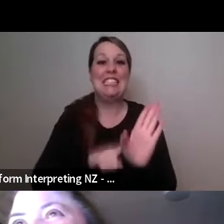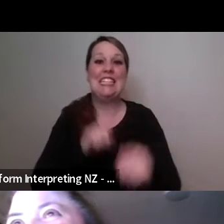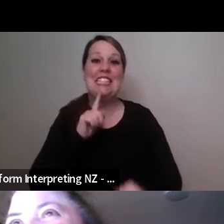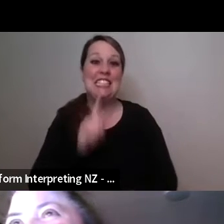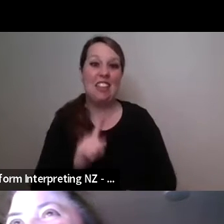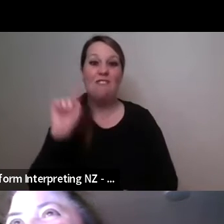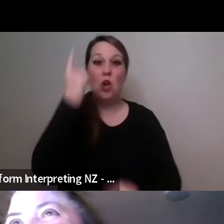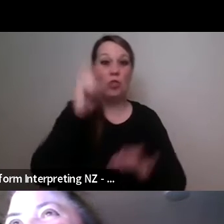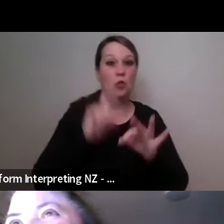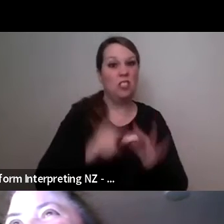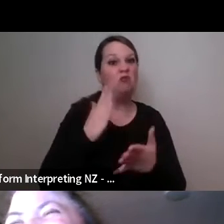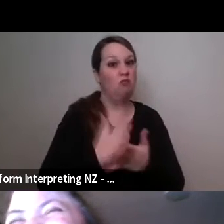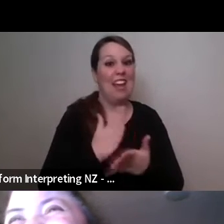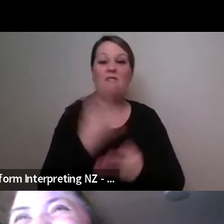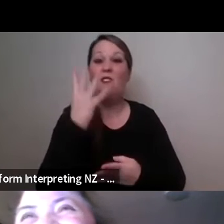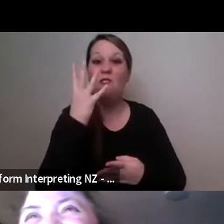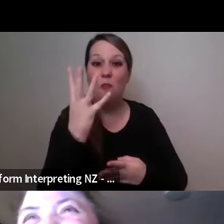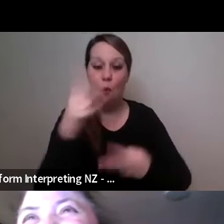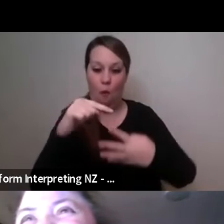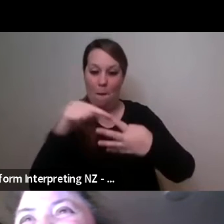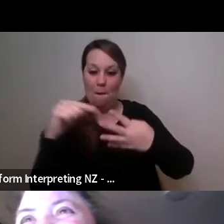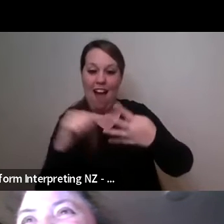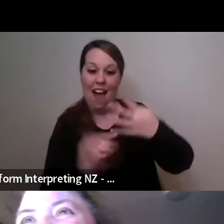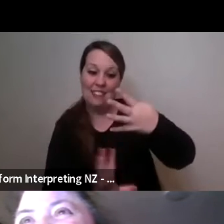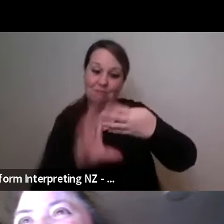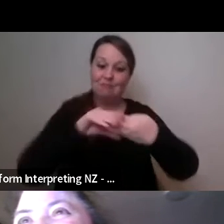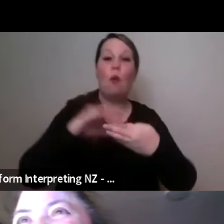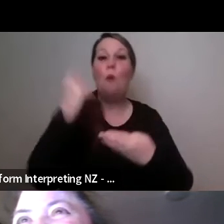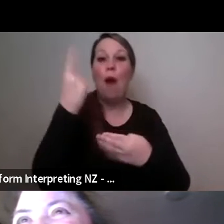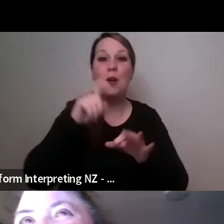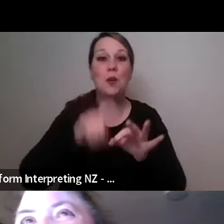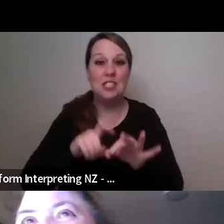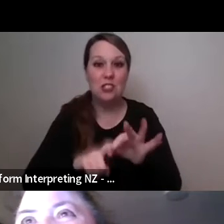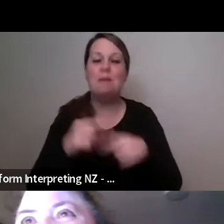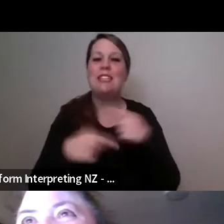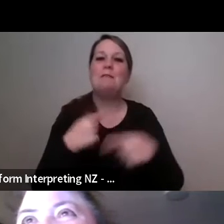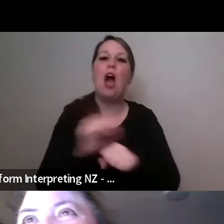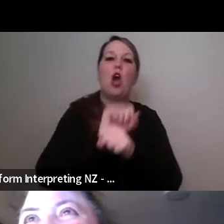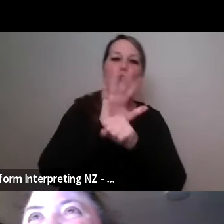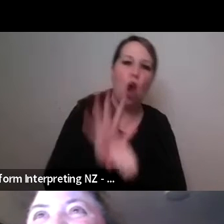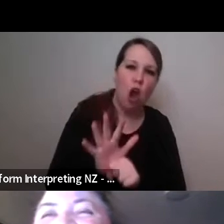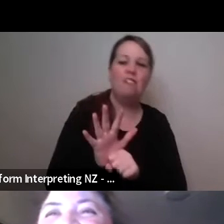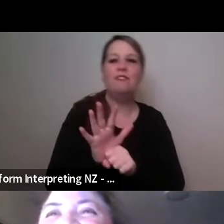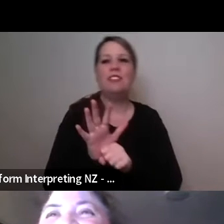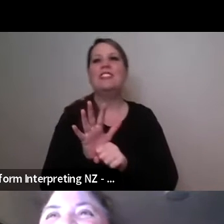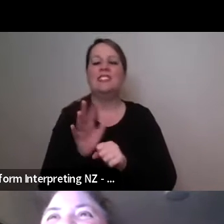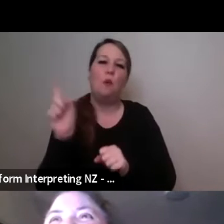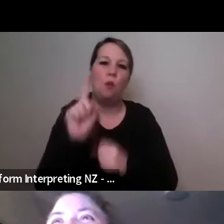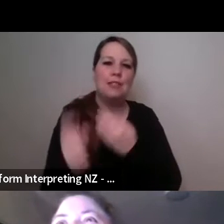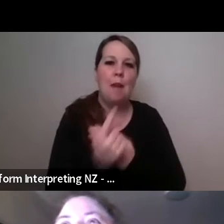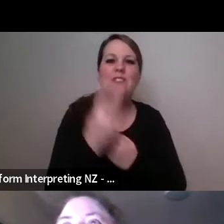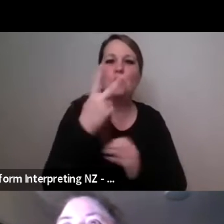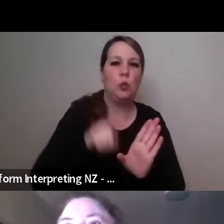But it's all around uh uh Covid in the last two years so um You seem to be really busy this